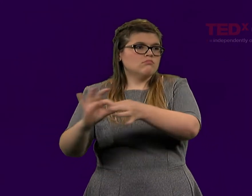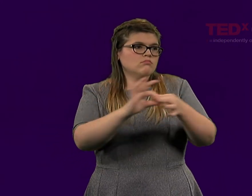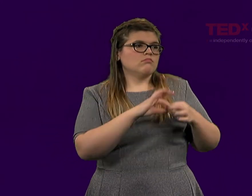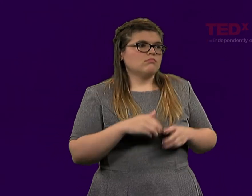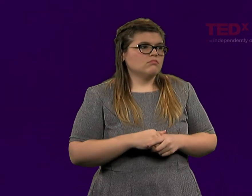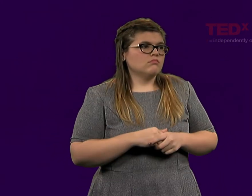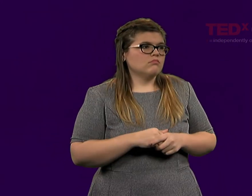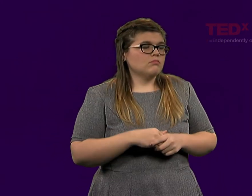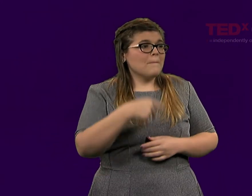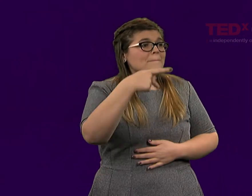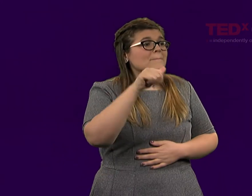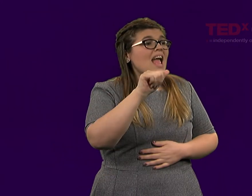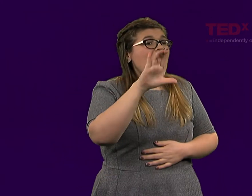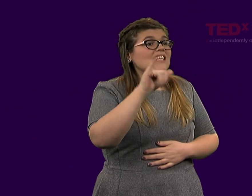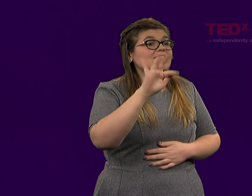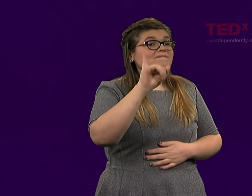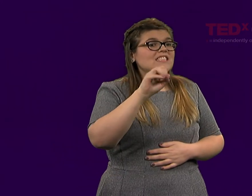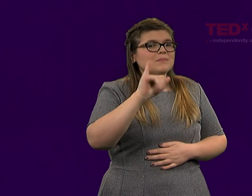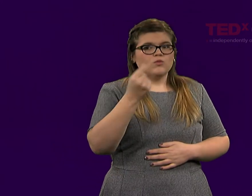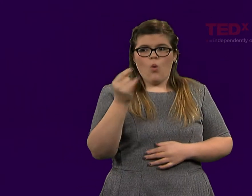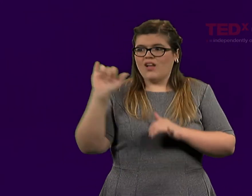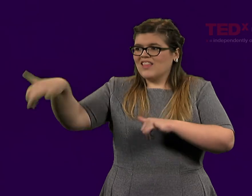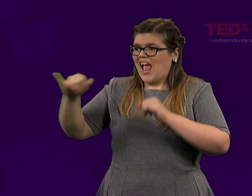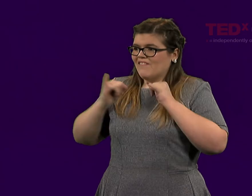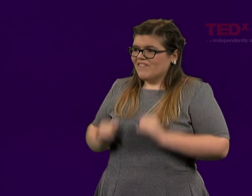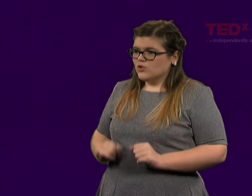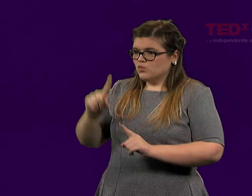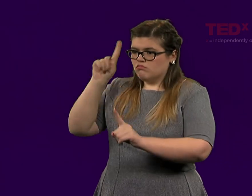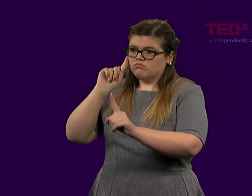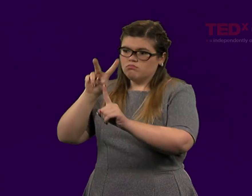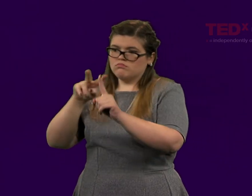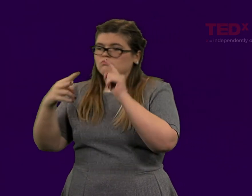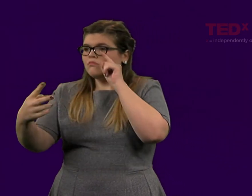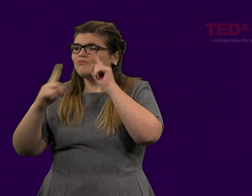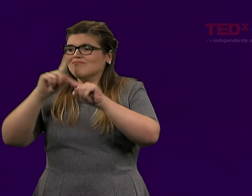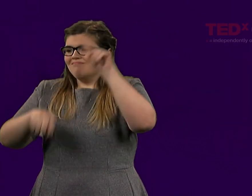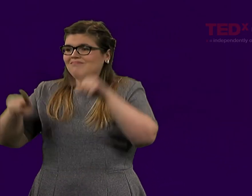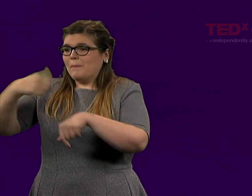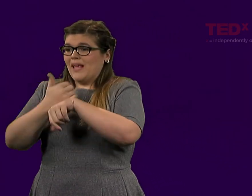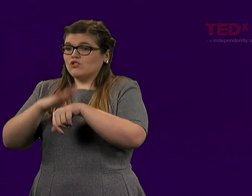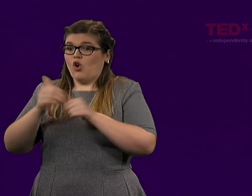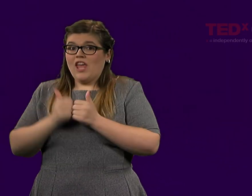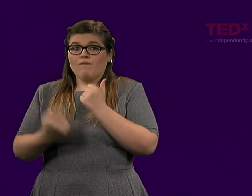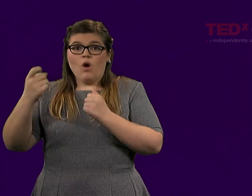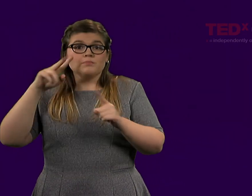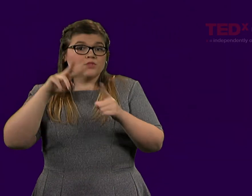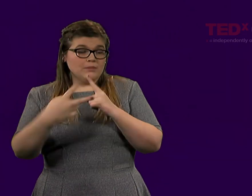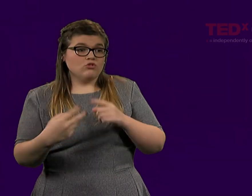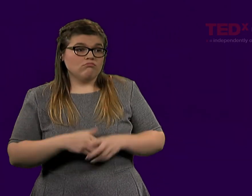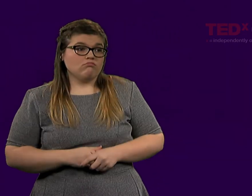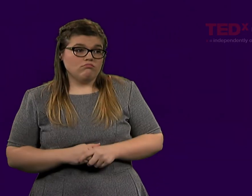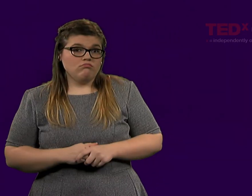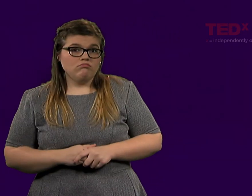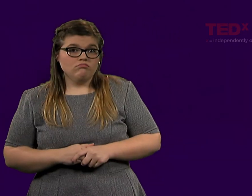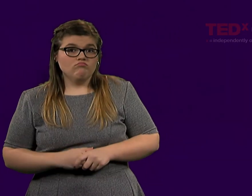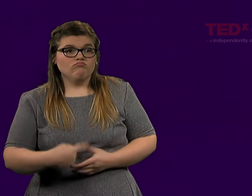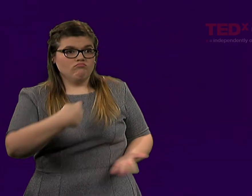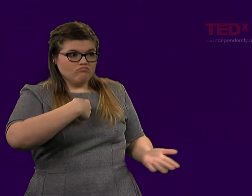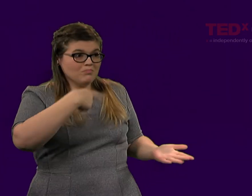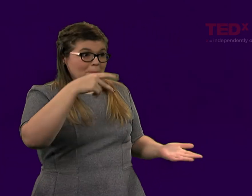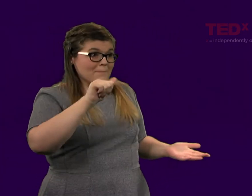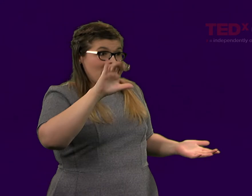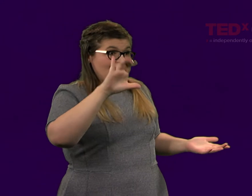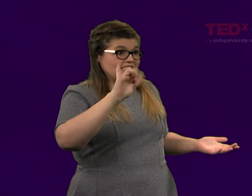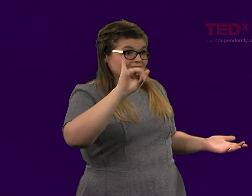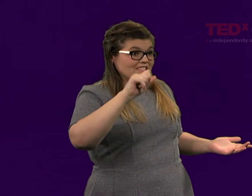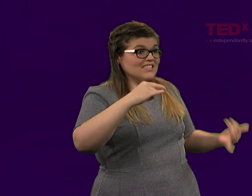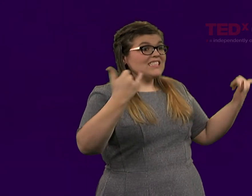but we are unified that we are pacifists.